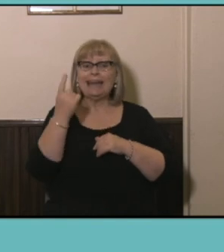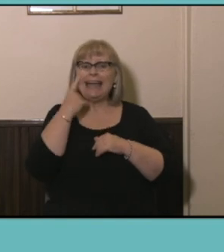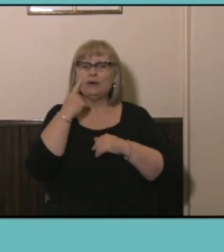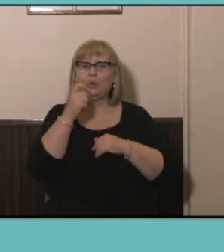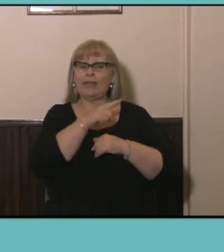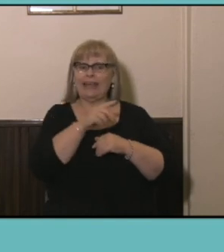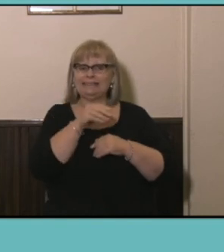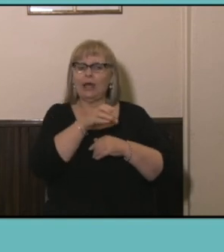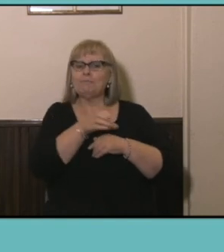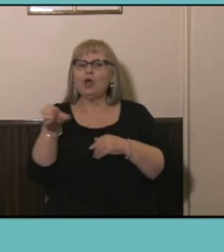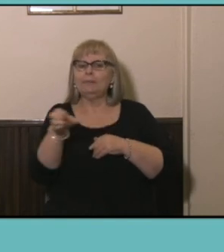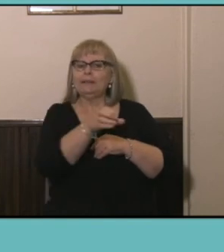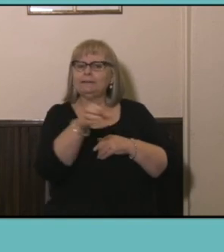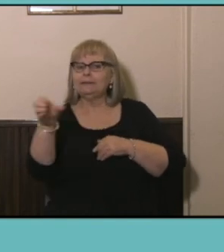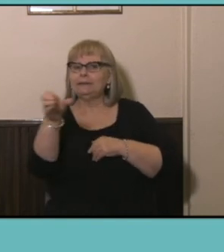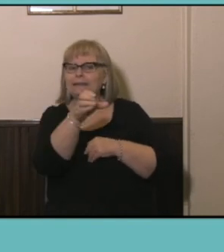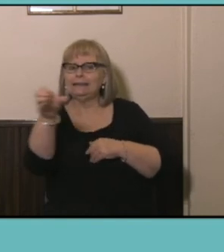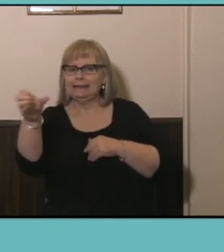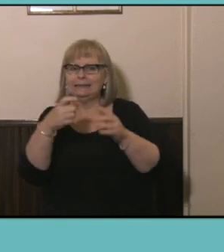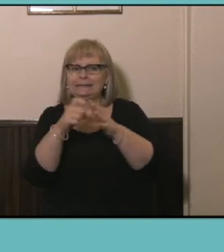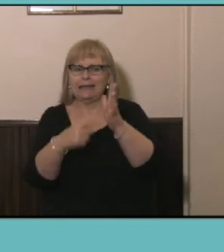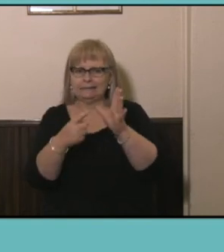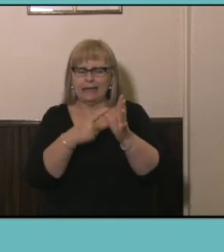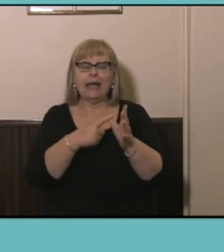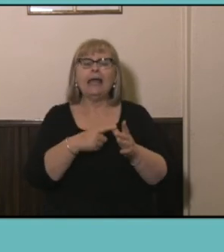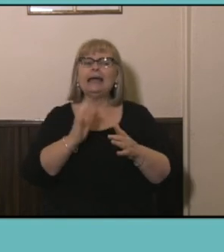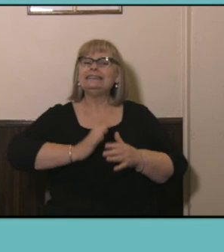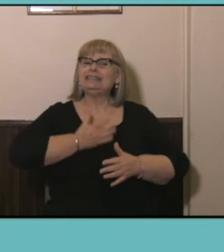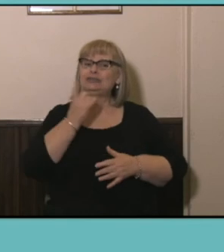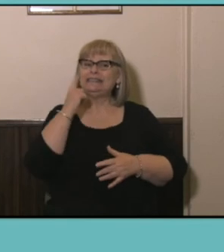fascinating to have a look at it by socioeconomic status, family composition